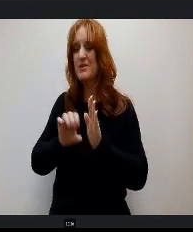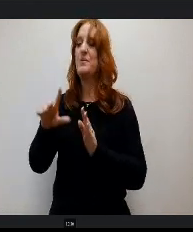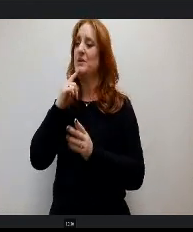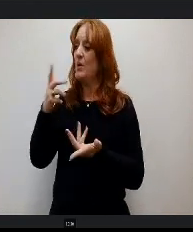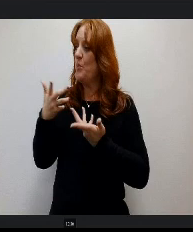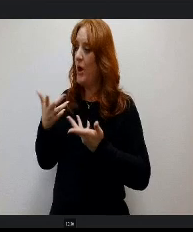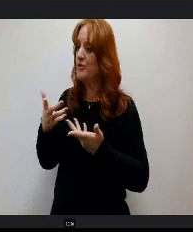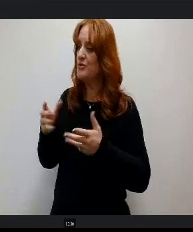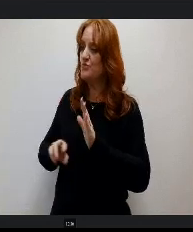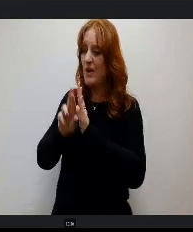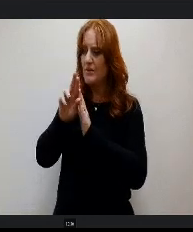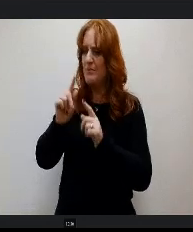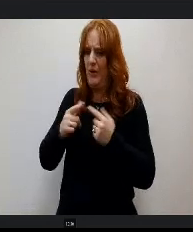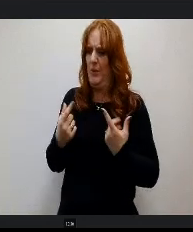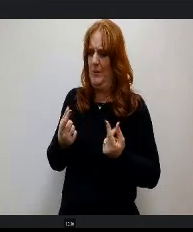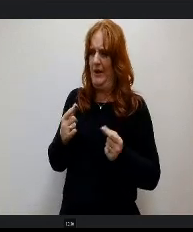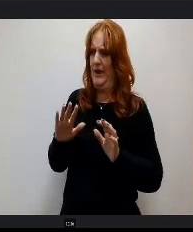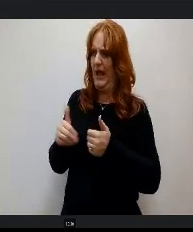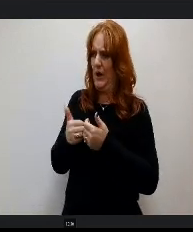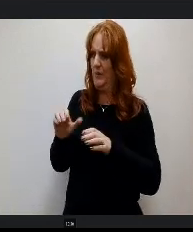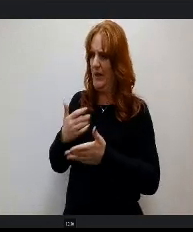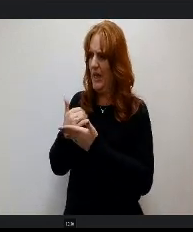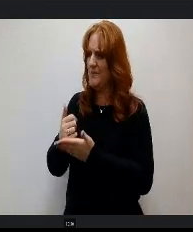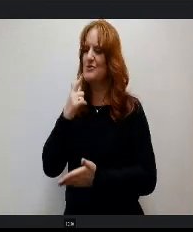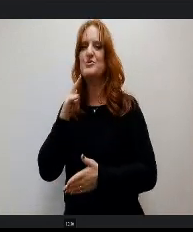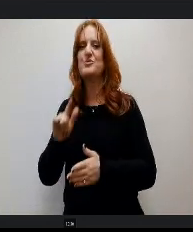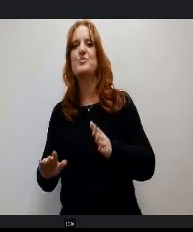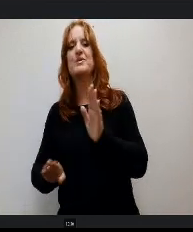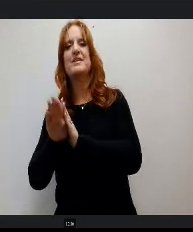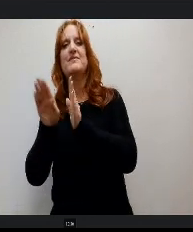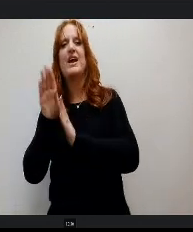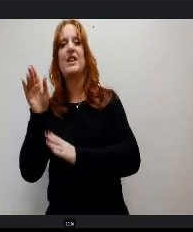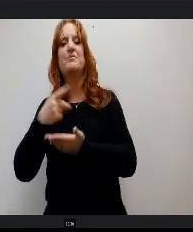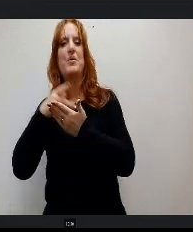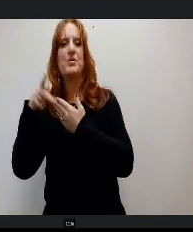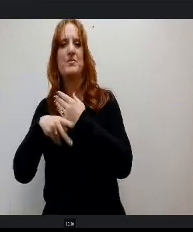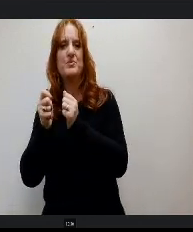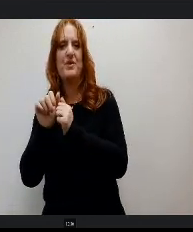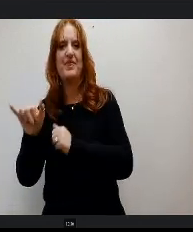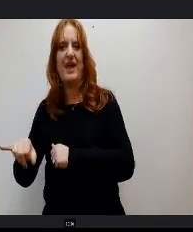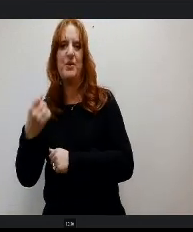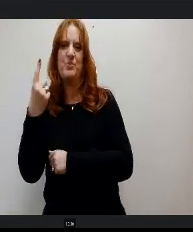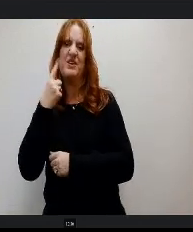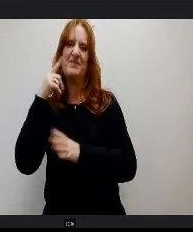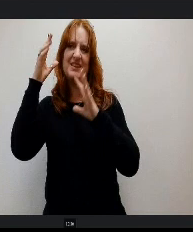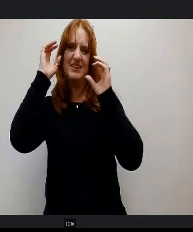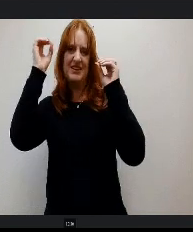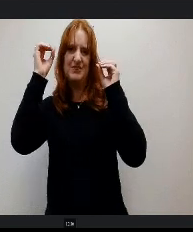to do. Can you help us? And so we developed some programs for her and one of our educators will go over and work with those students in May as well. So.